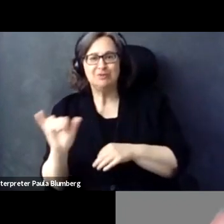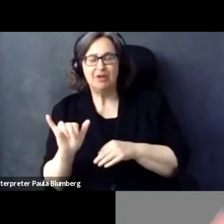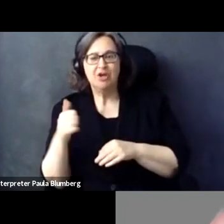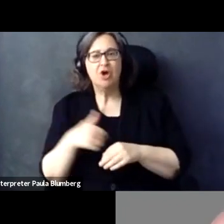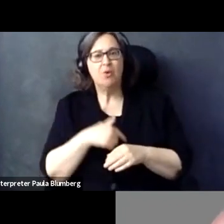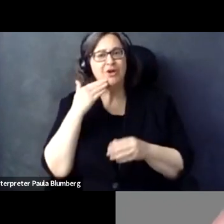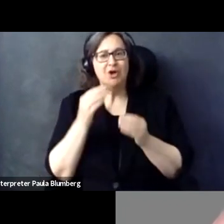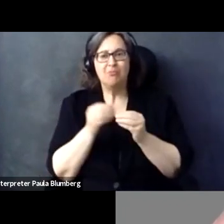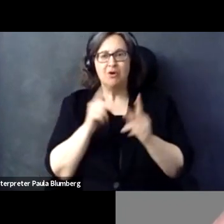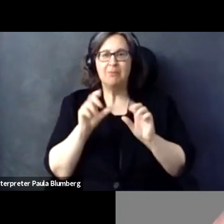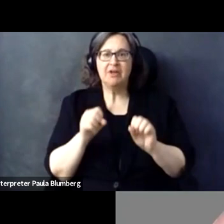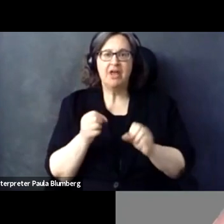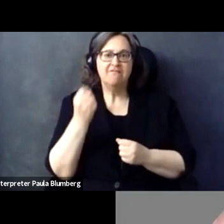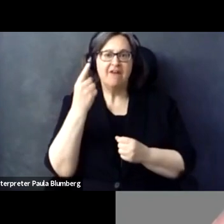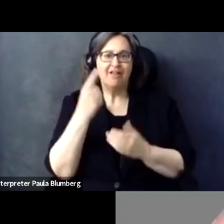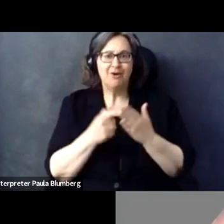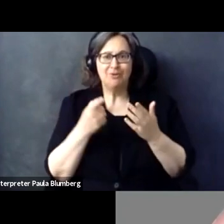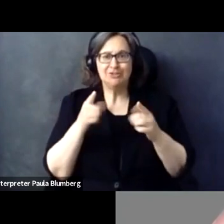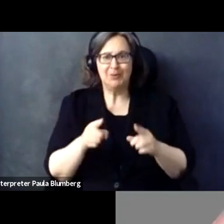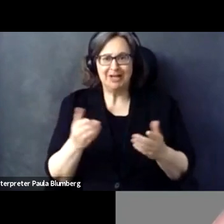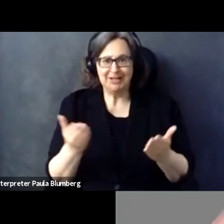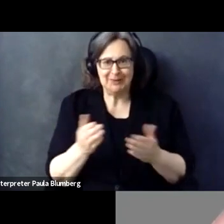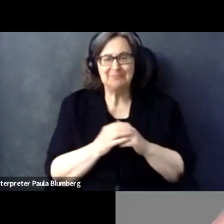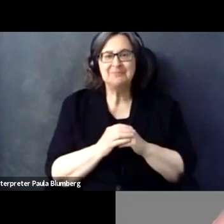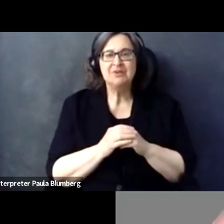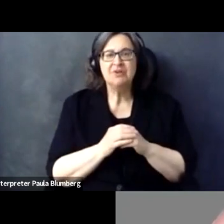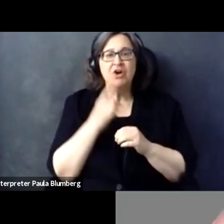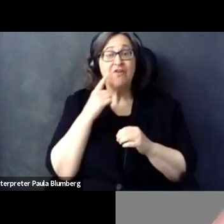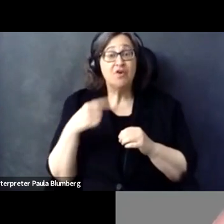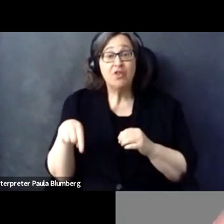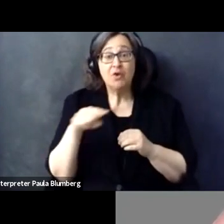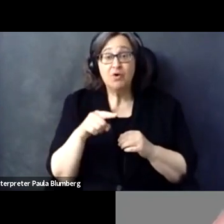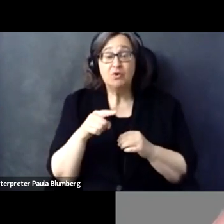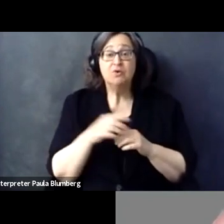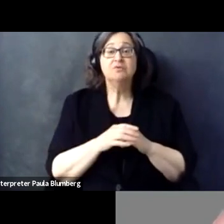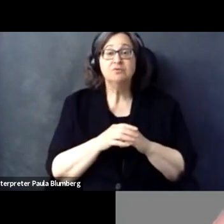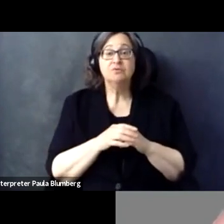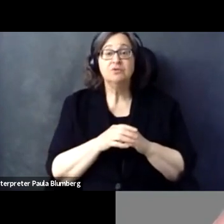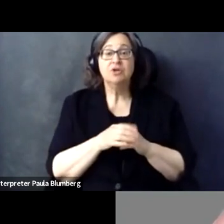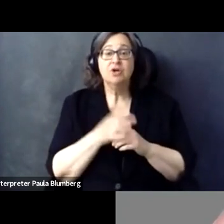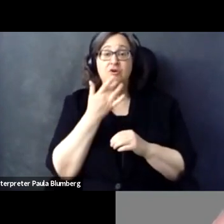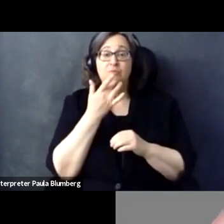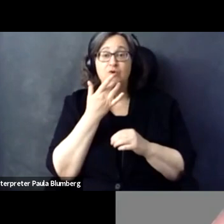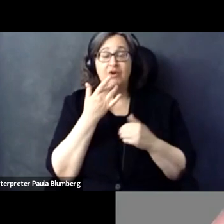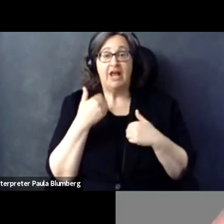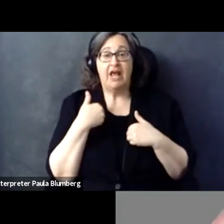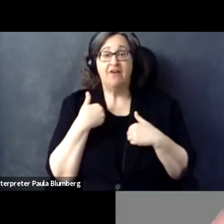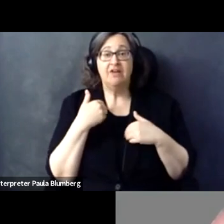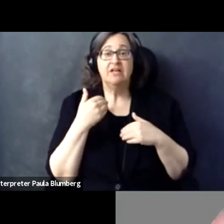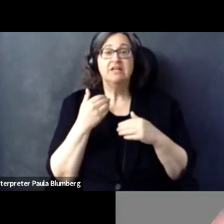think it's a very good way to provide other languages as well so that we know that more people can follow what is going on here.